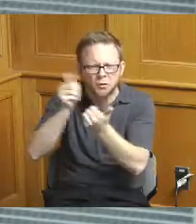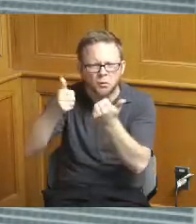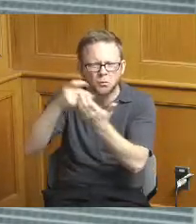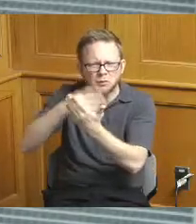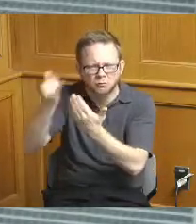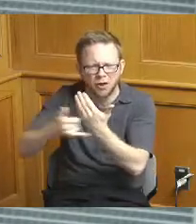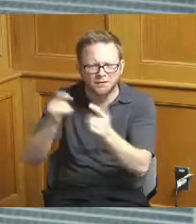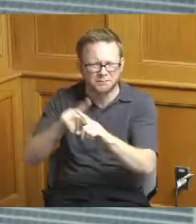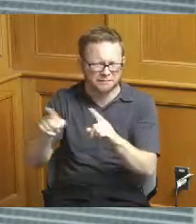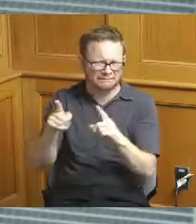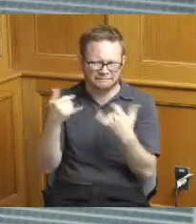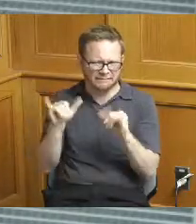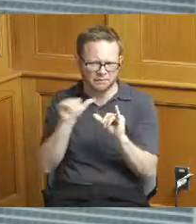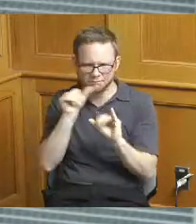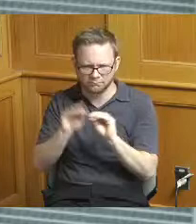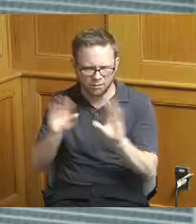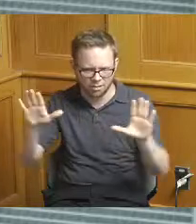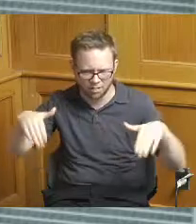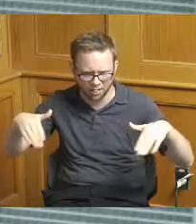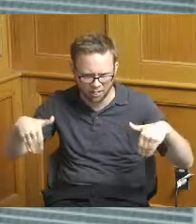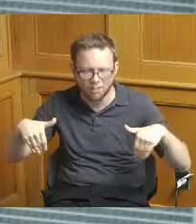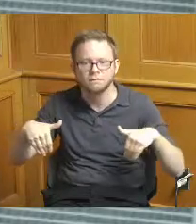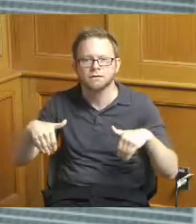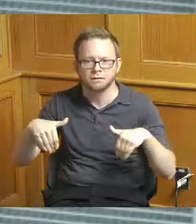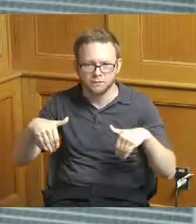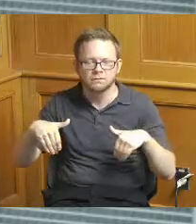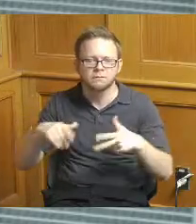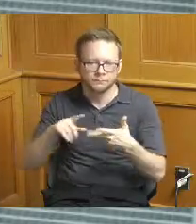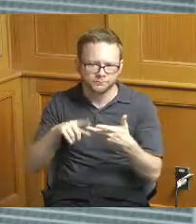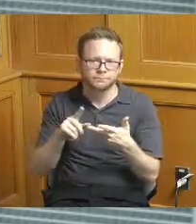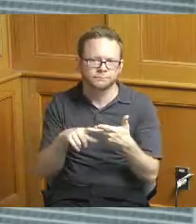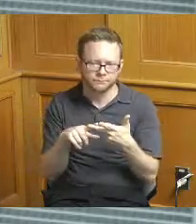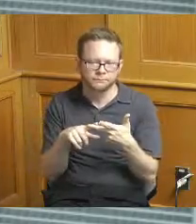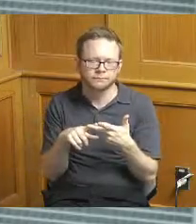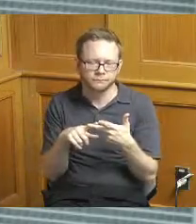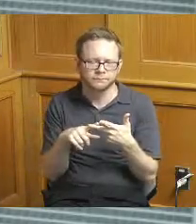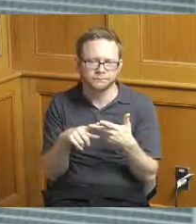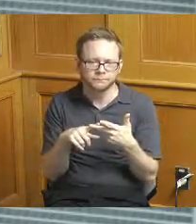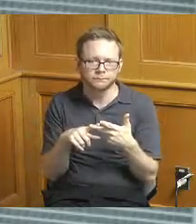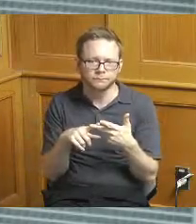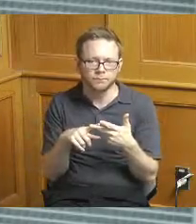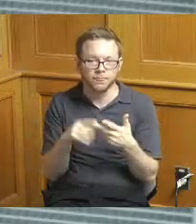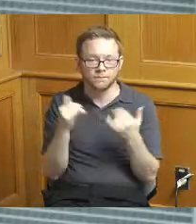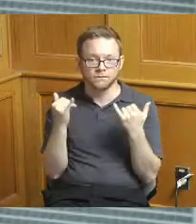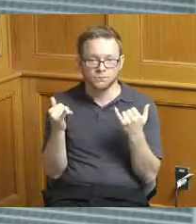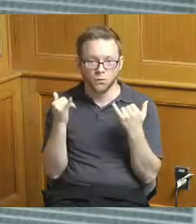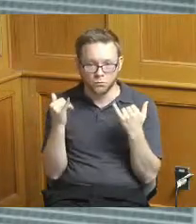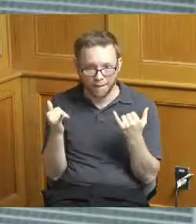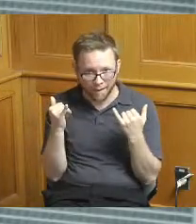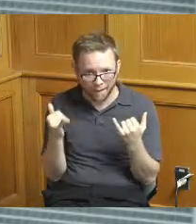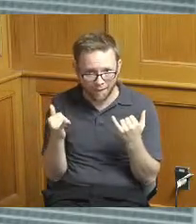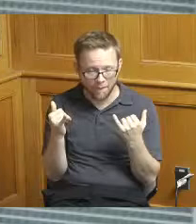is really going to be a function of what the the overall affordability will be so we're kind of flying on a one-by-year one-year basis